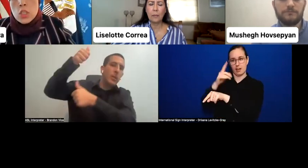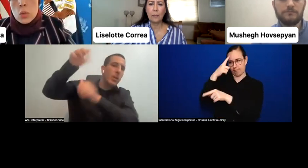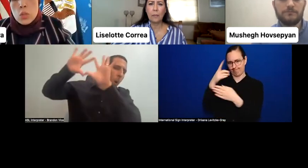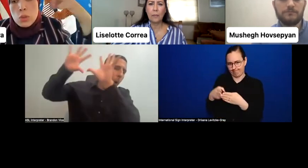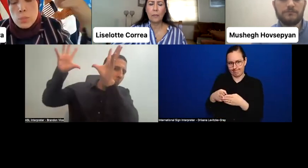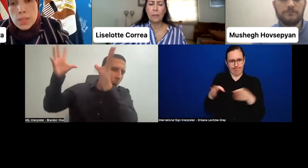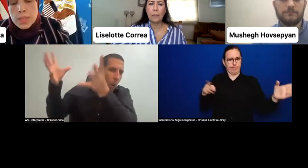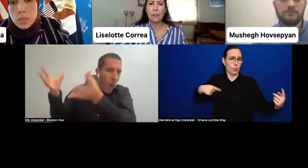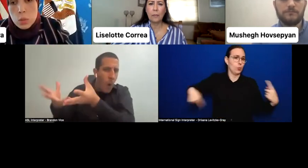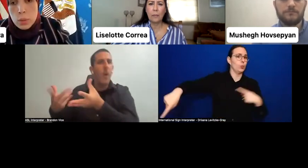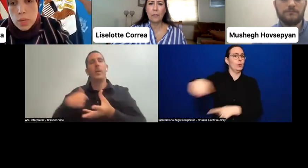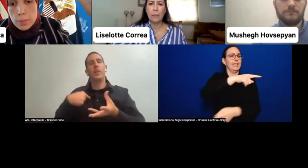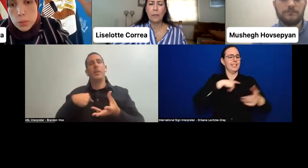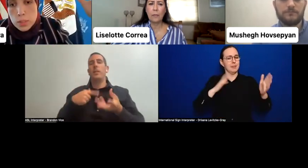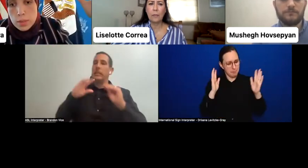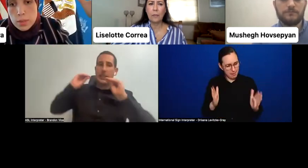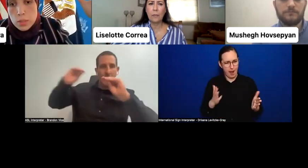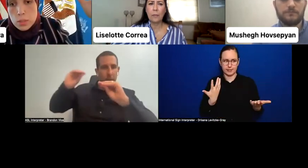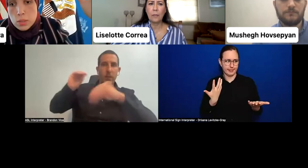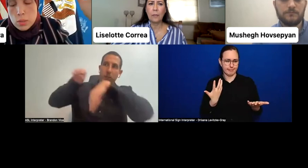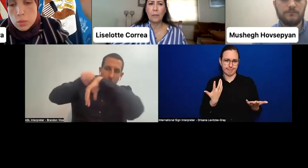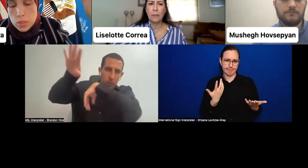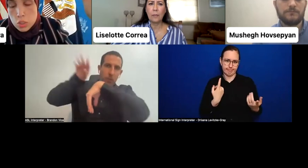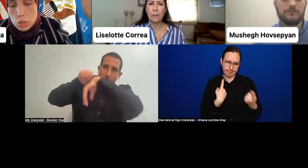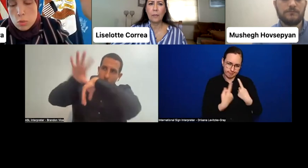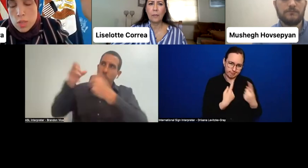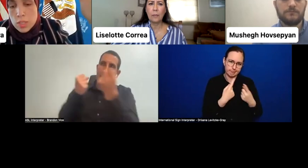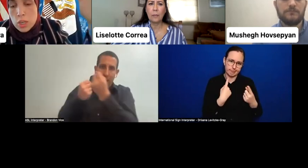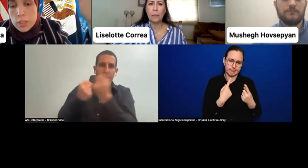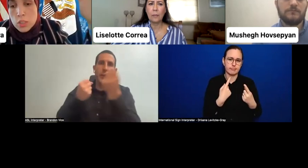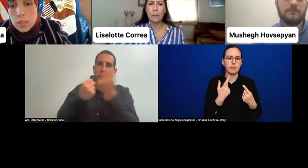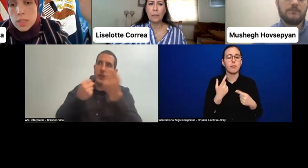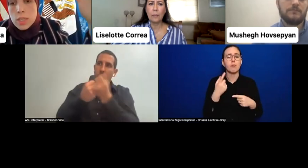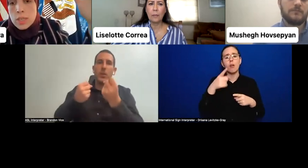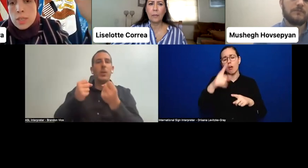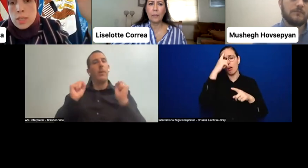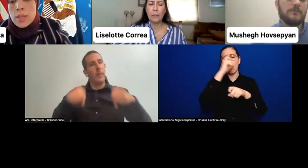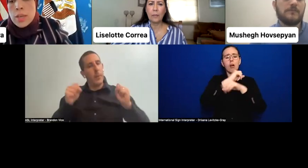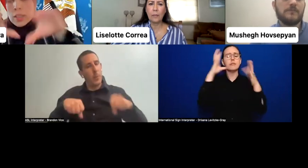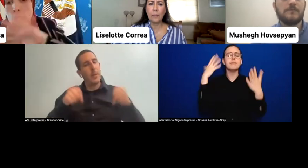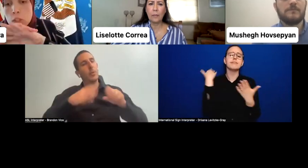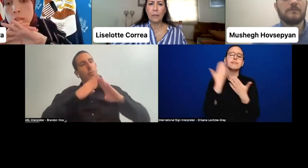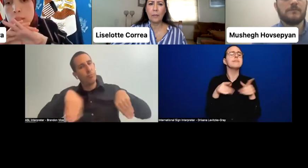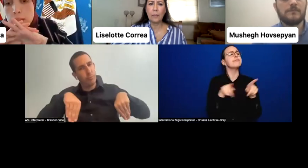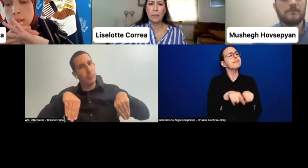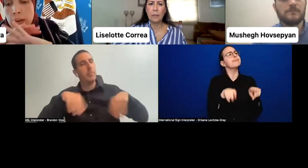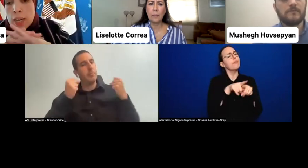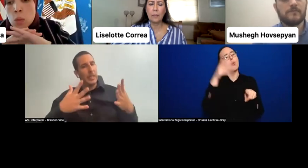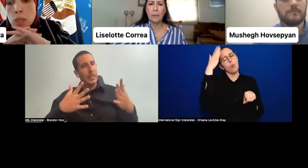we're disrupting the status quo when it comes to these challenges? Now the next question is, how do we